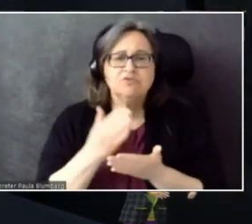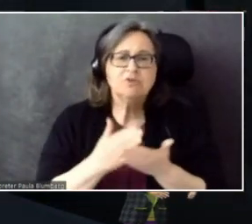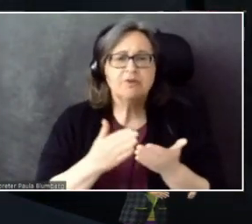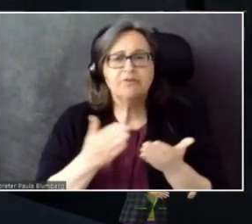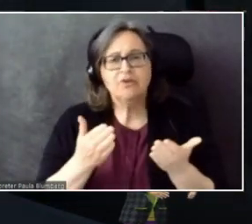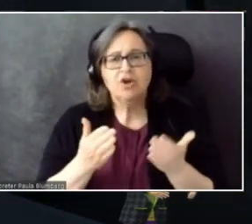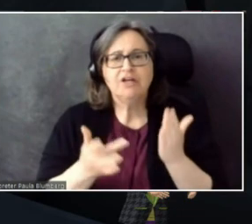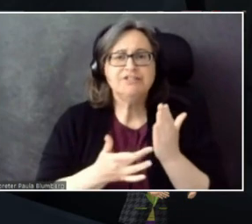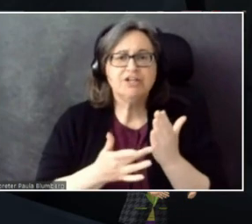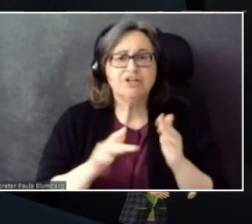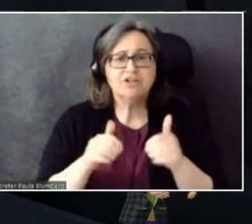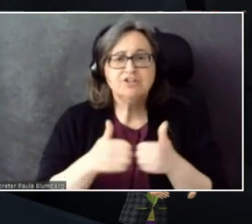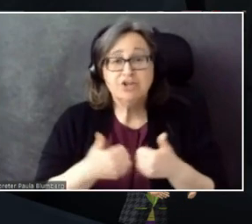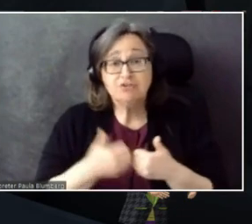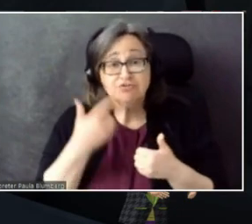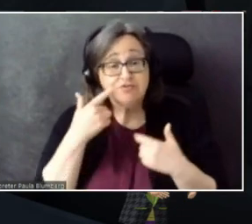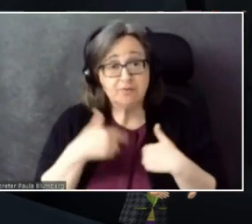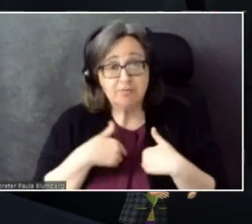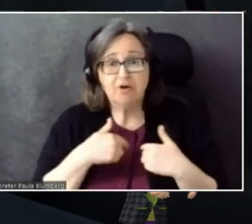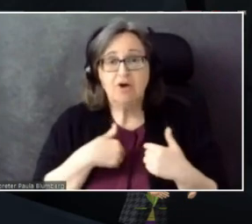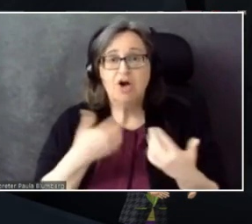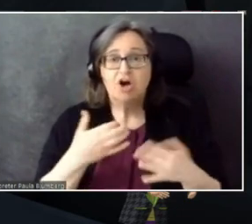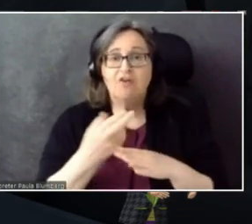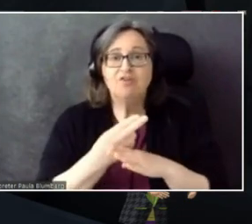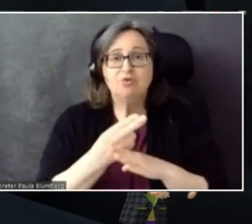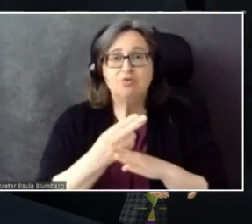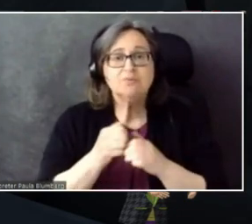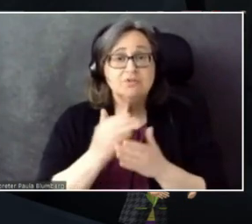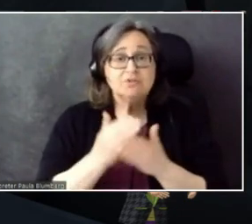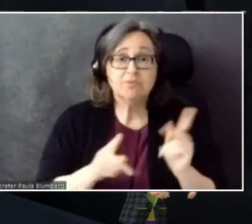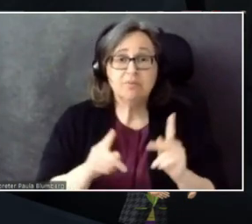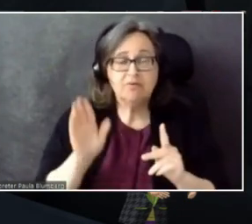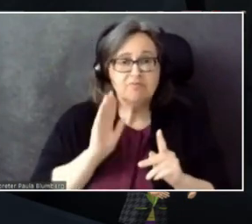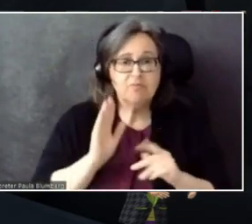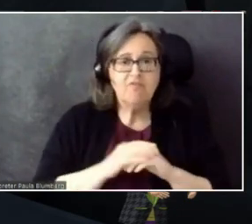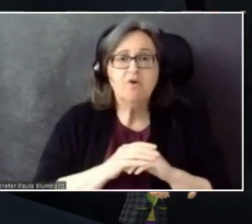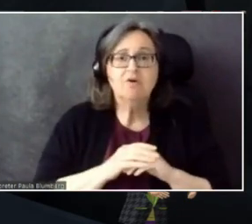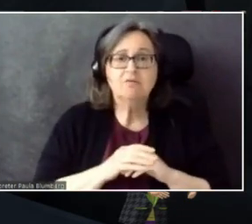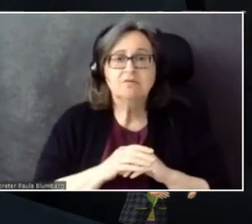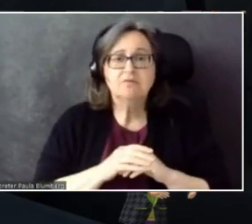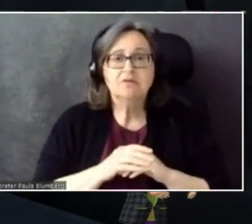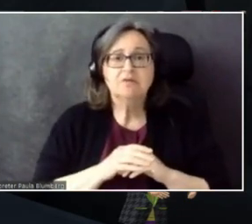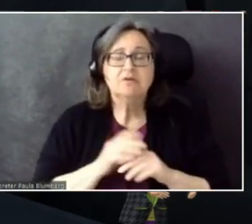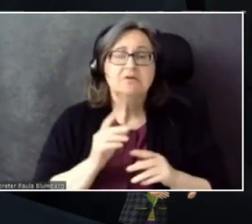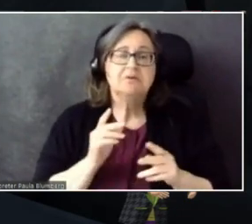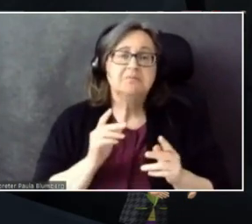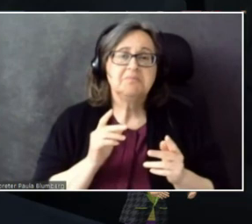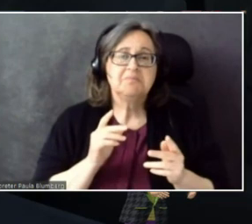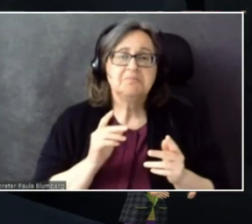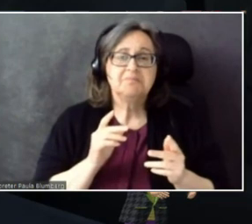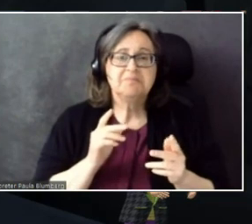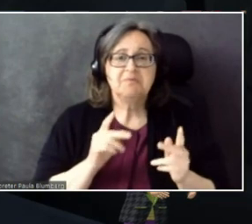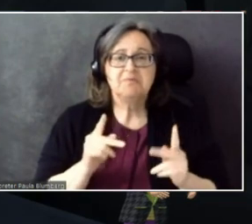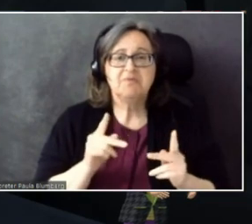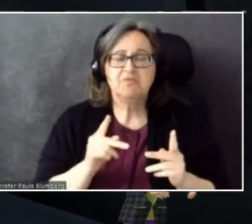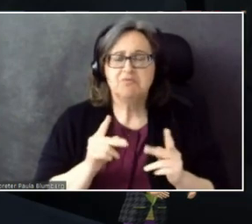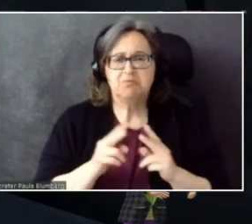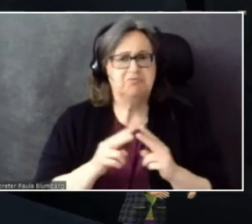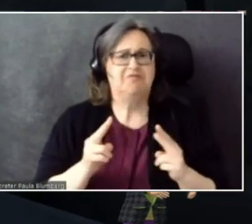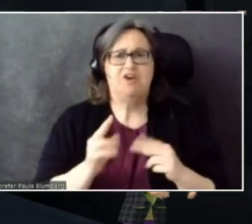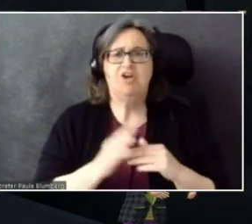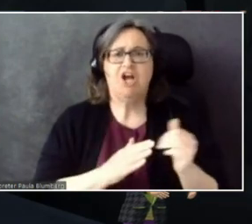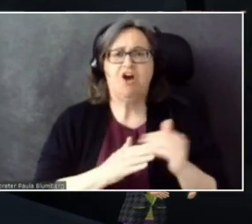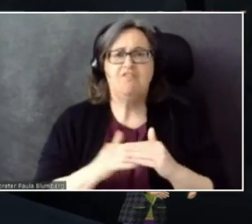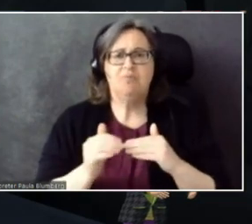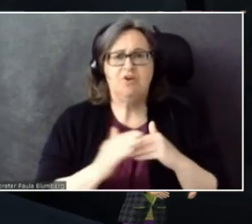For me, I've used this with some people before, who were very comfortable with two or three